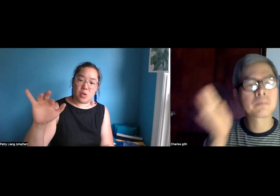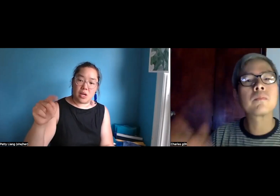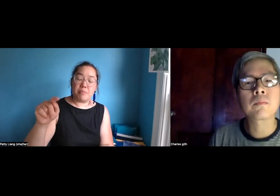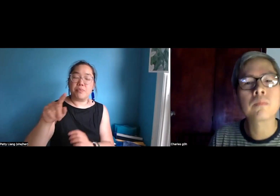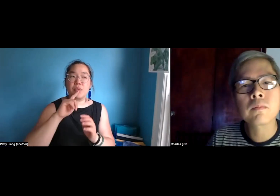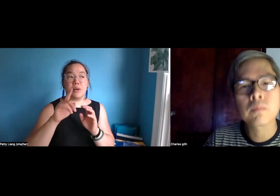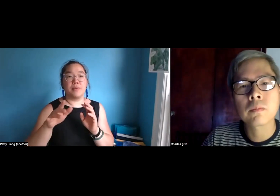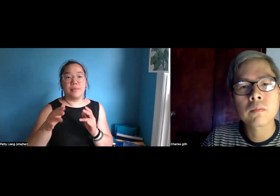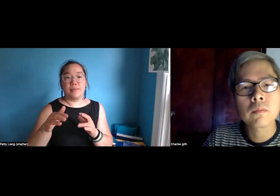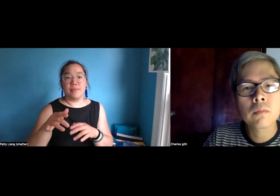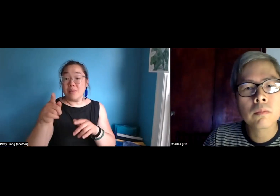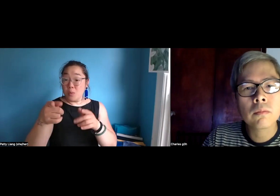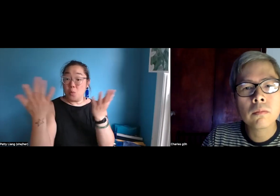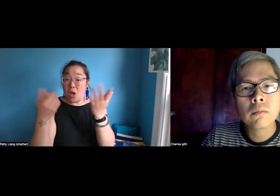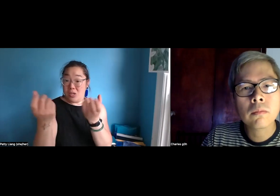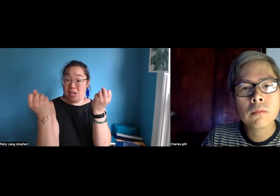So the transcripts -